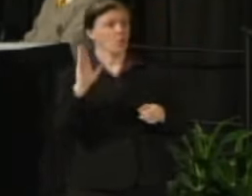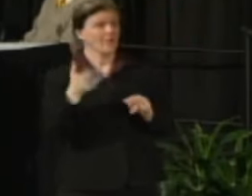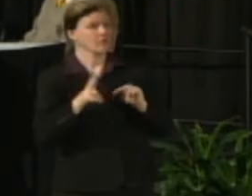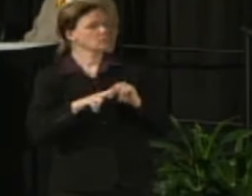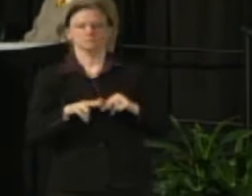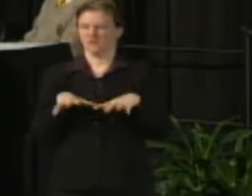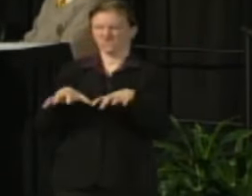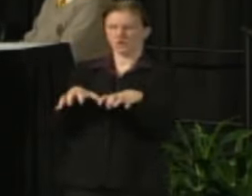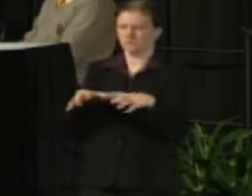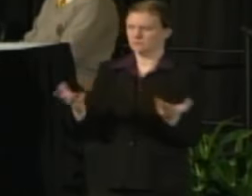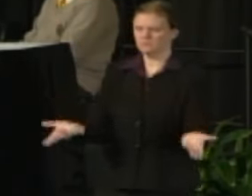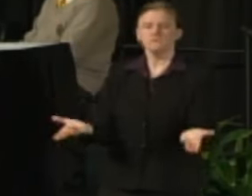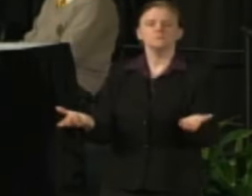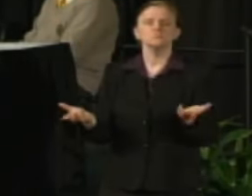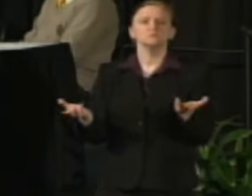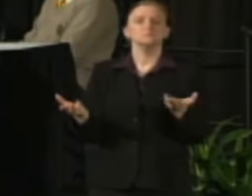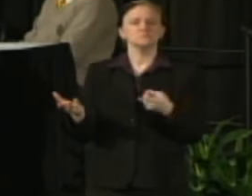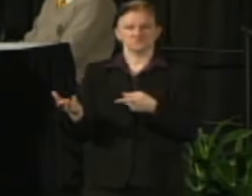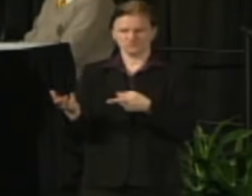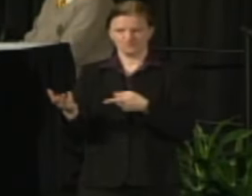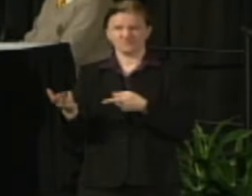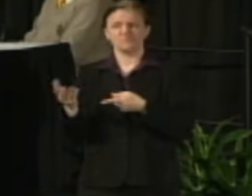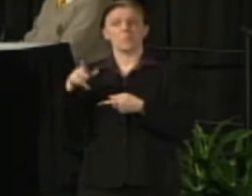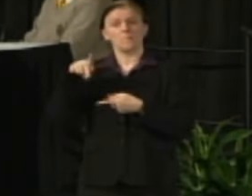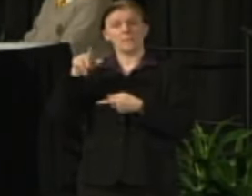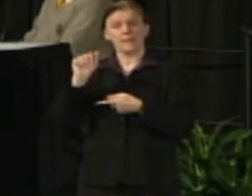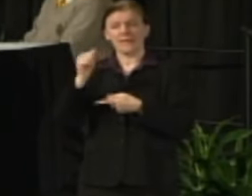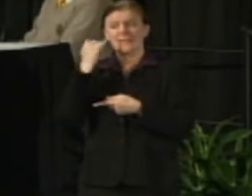The Authority would still be subject to emergency budget reductions.